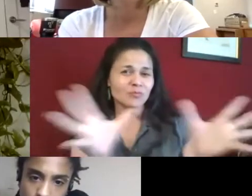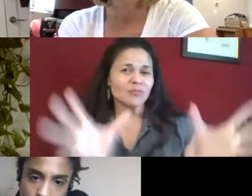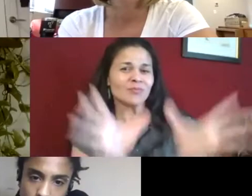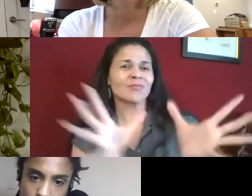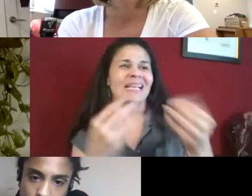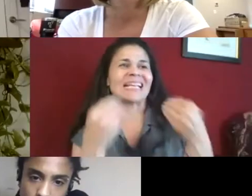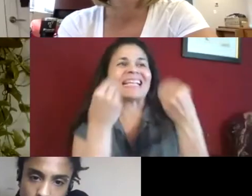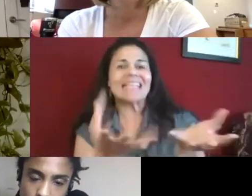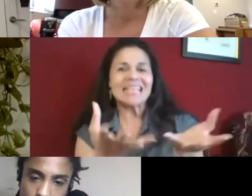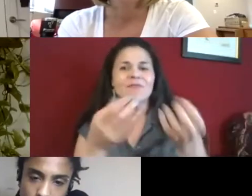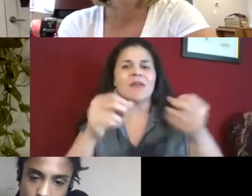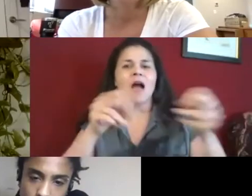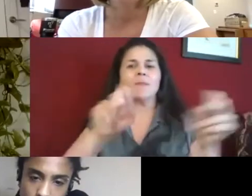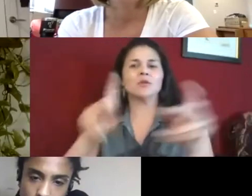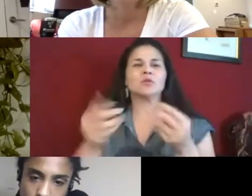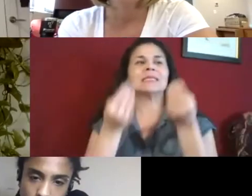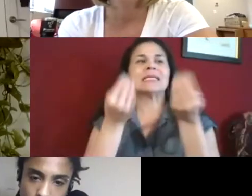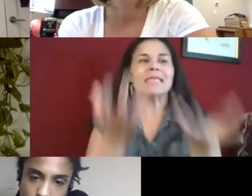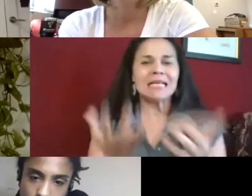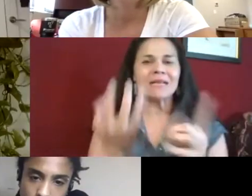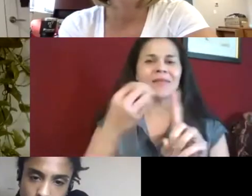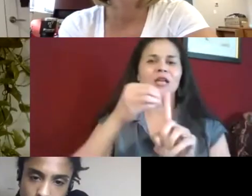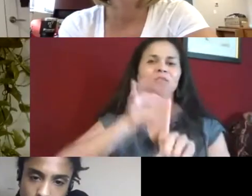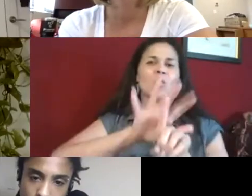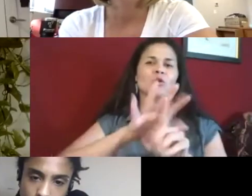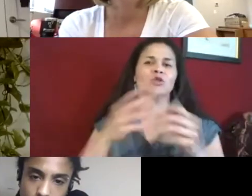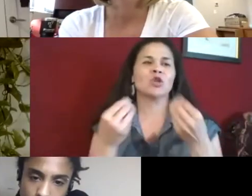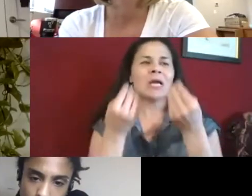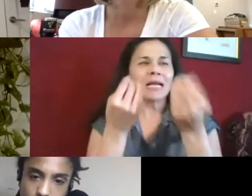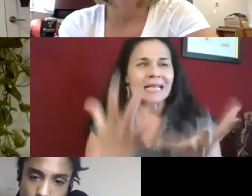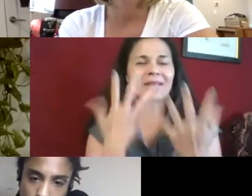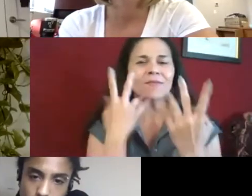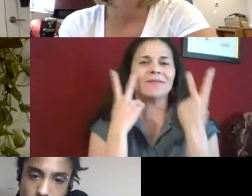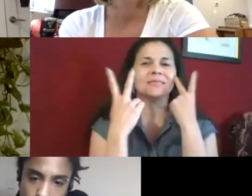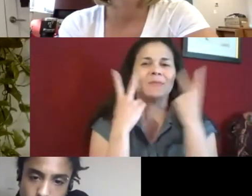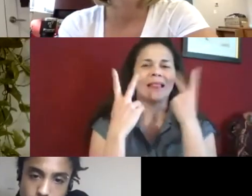could offer support, encouragement, and give new people opportunities for the